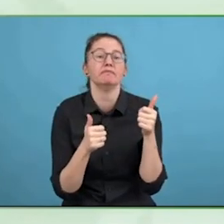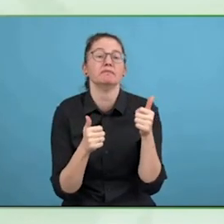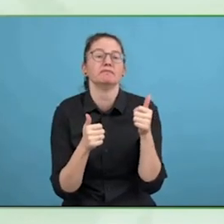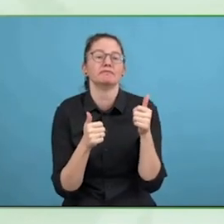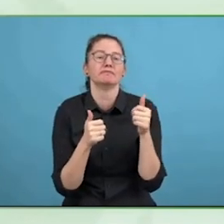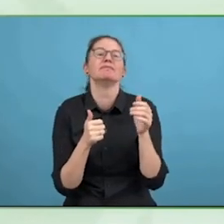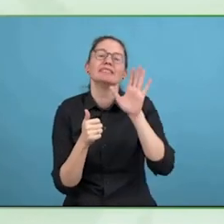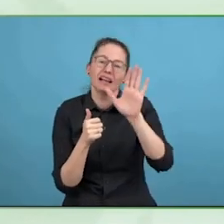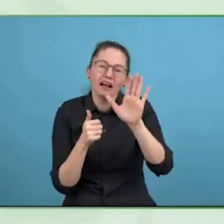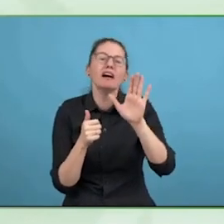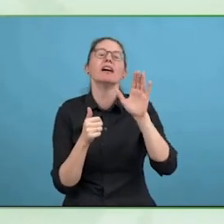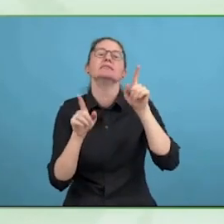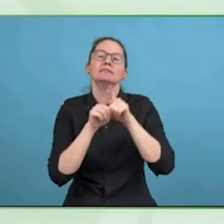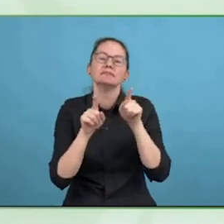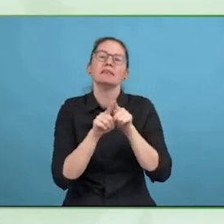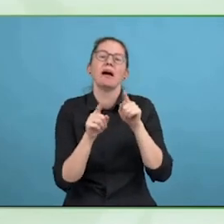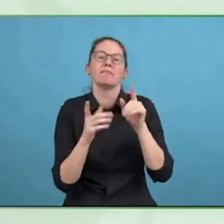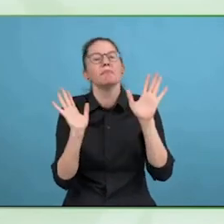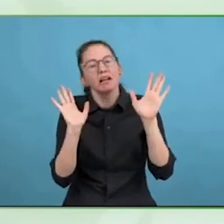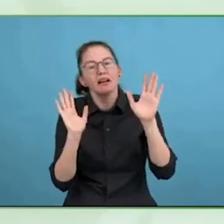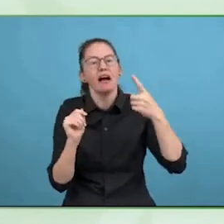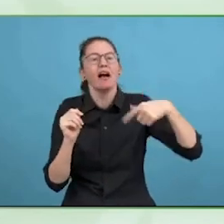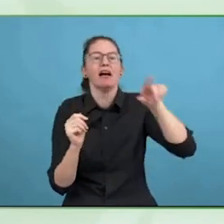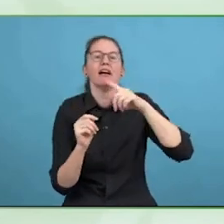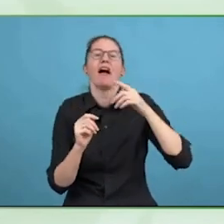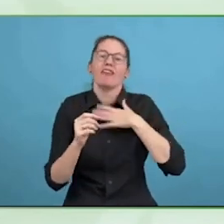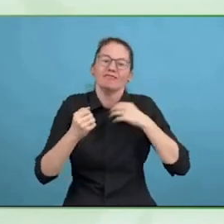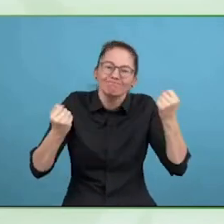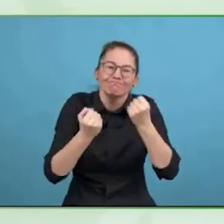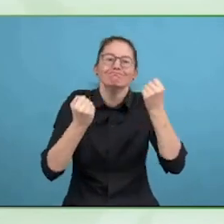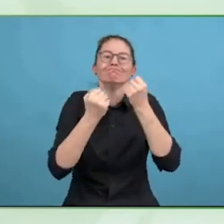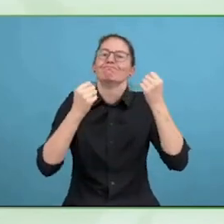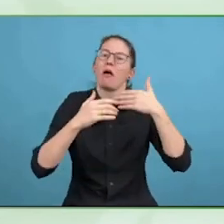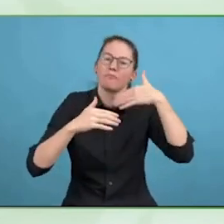in Excel spreadsheet format and will be turned into an interactive